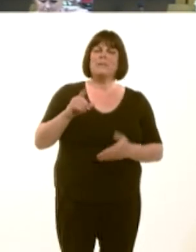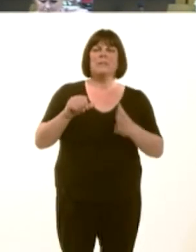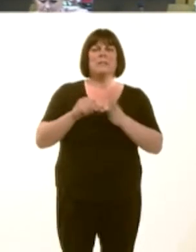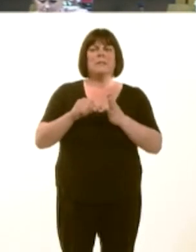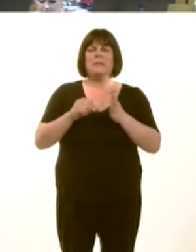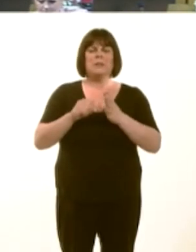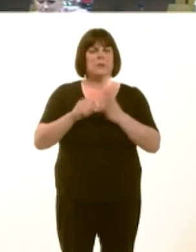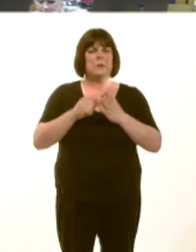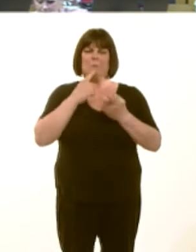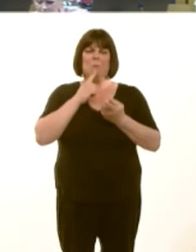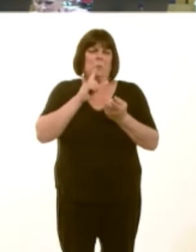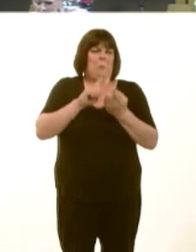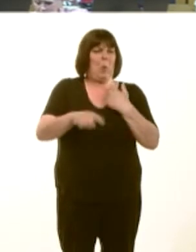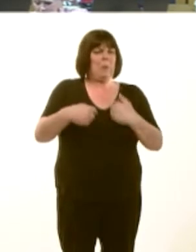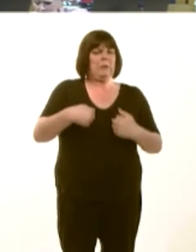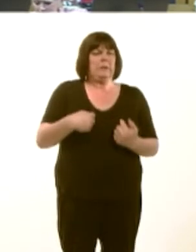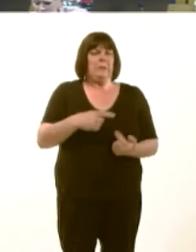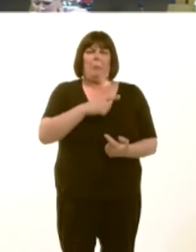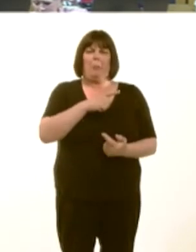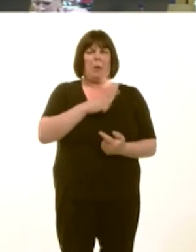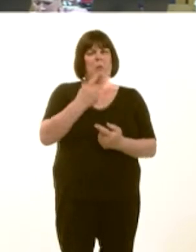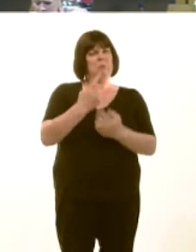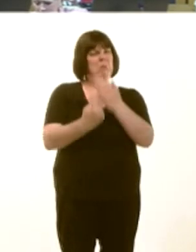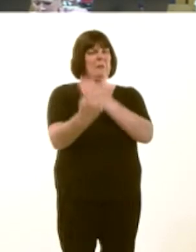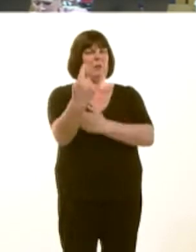ond rwyín gwybod bod hwn yn rhywbeth pwysig iír Gweinidog iechyd.